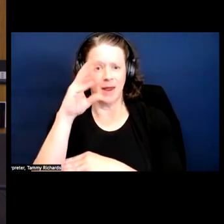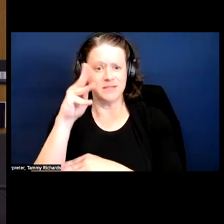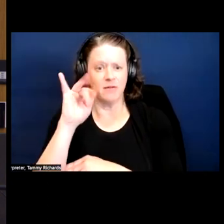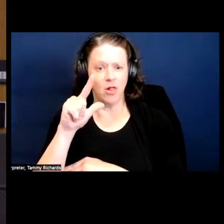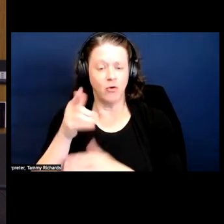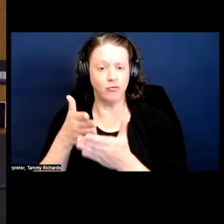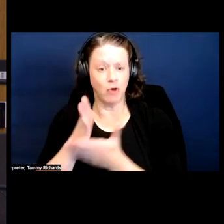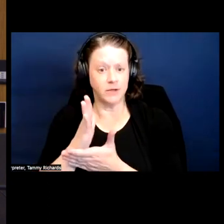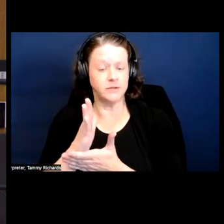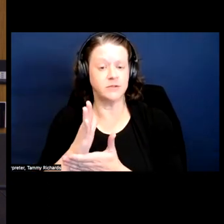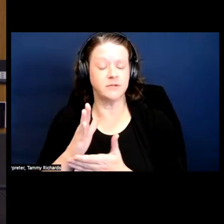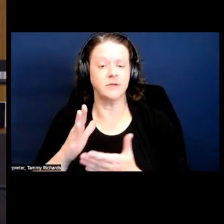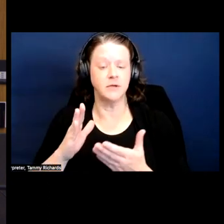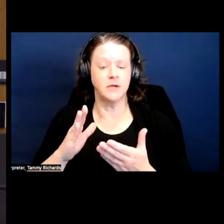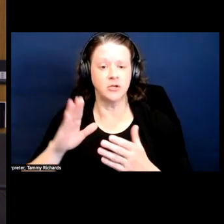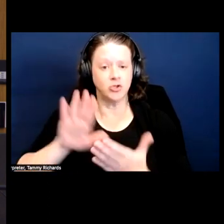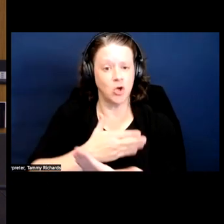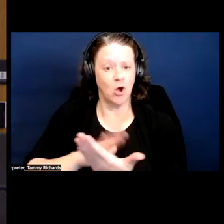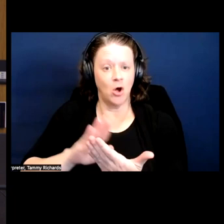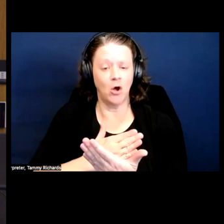as an inspiration because of the protest.